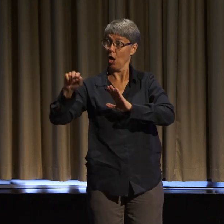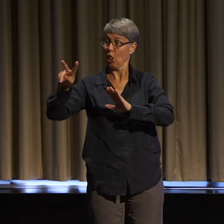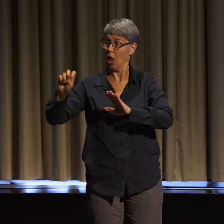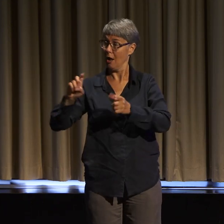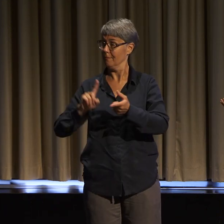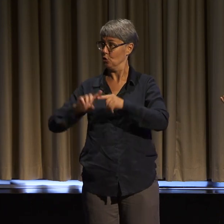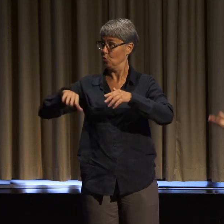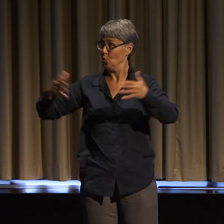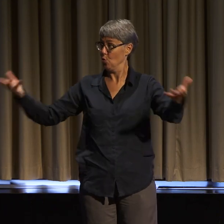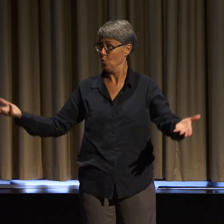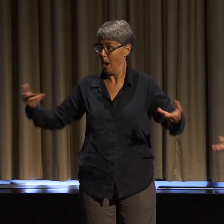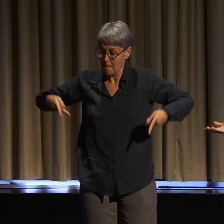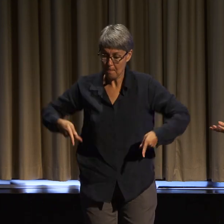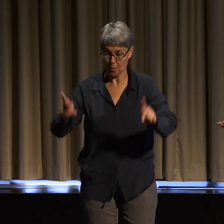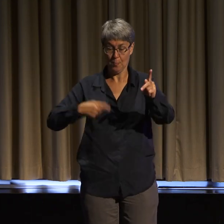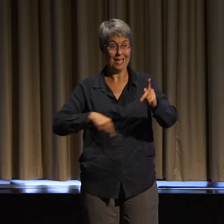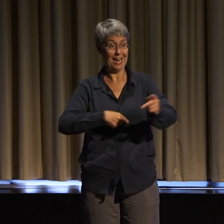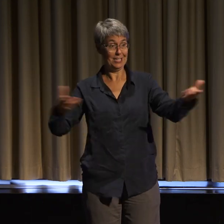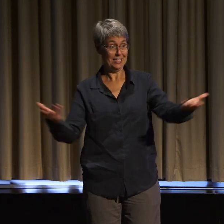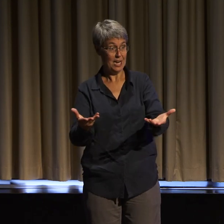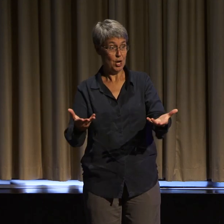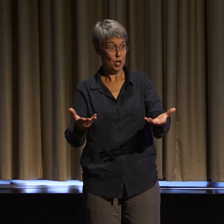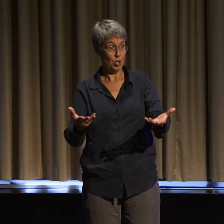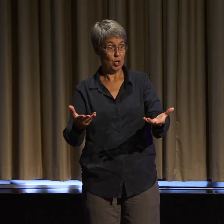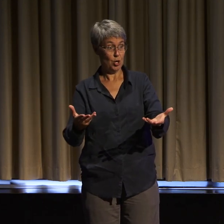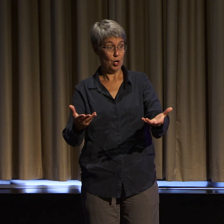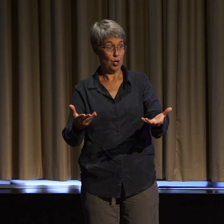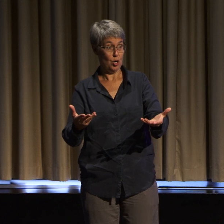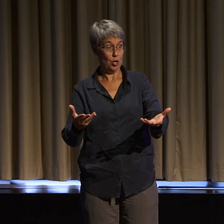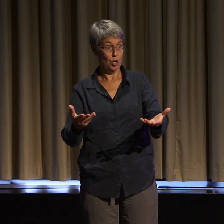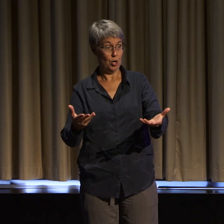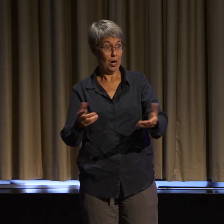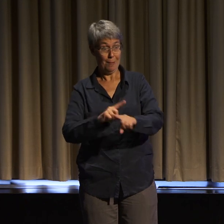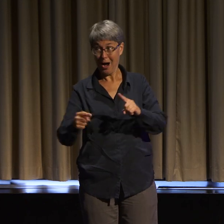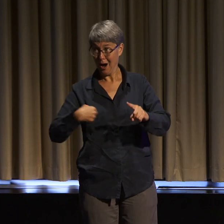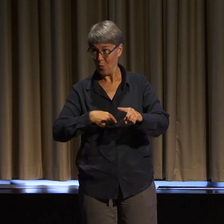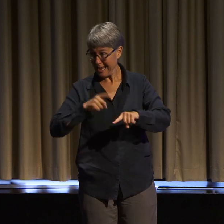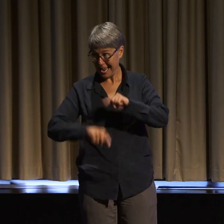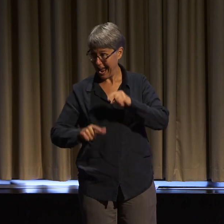What good is it if we can break down an analysis around colonization and the prison